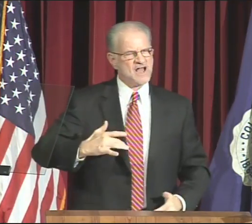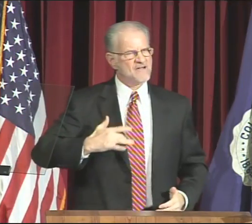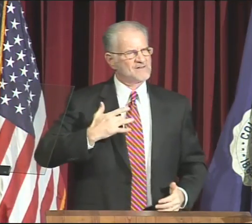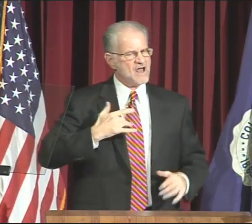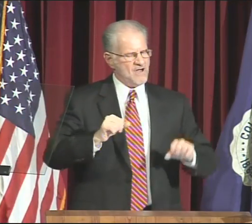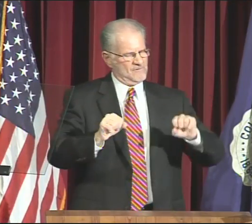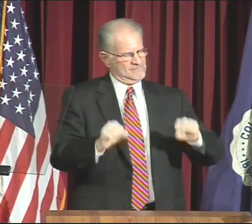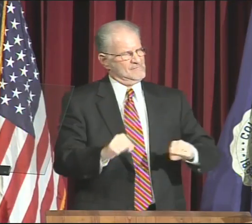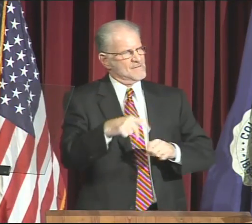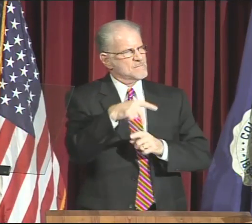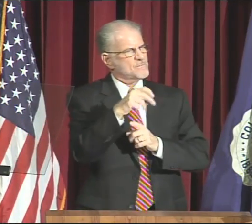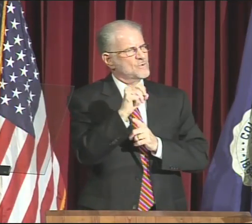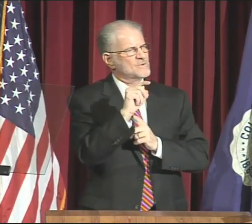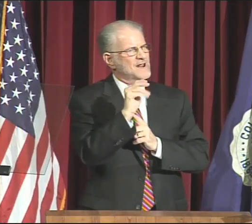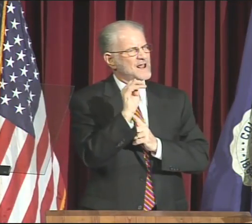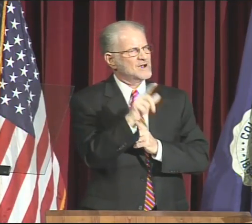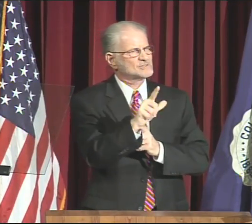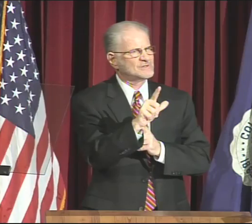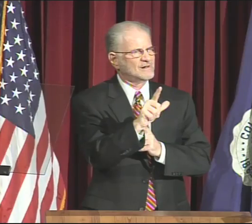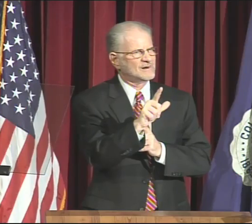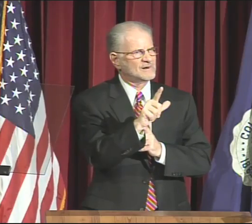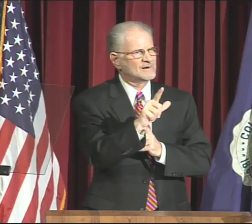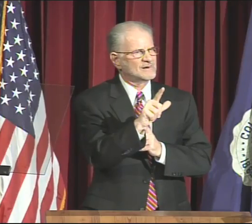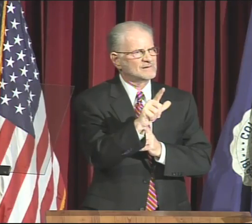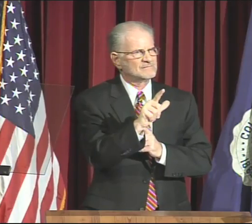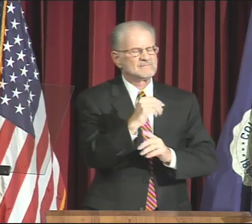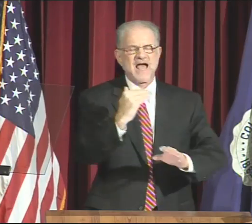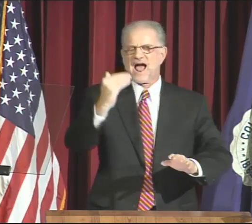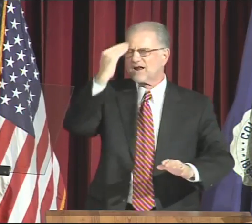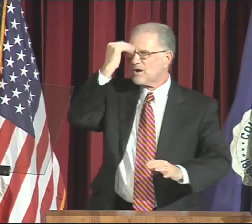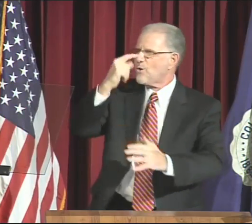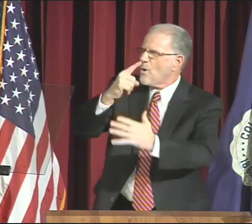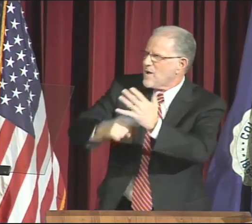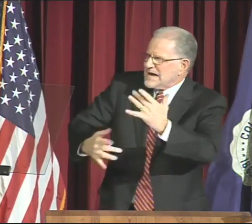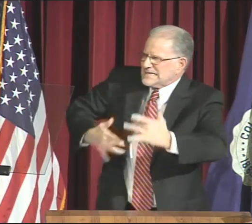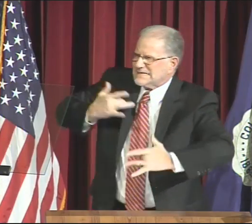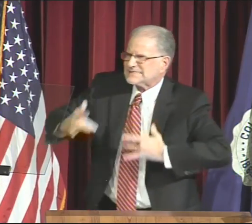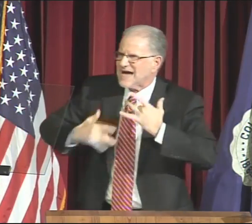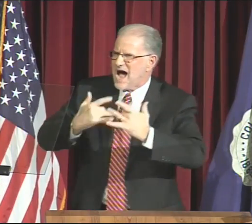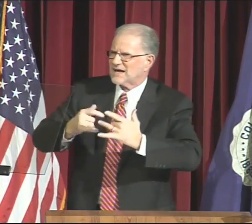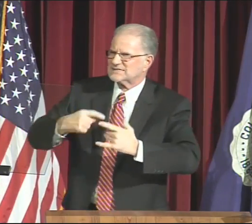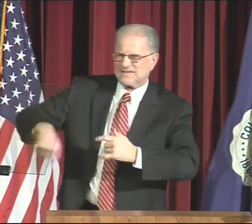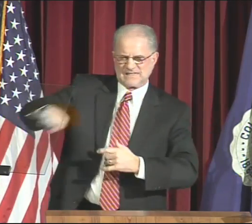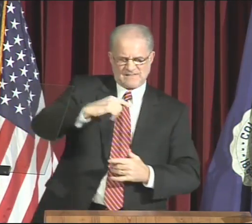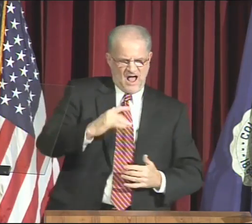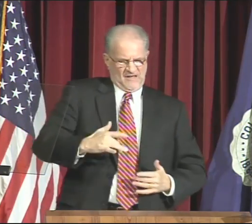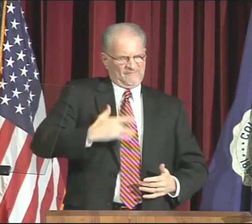I know what excites us is a feeling of potential.